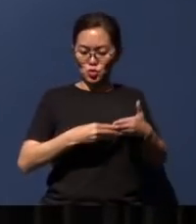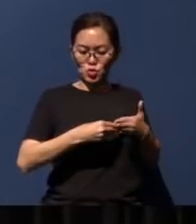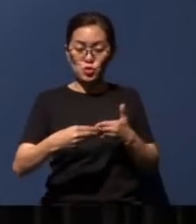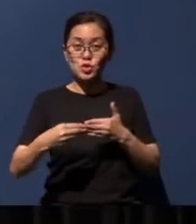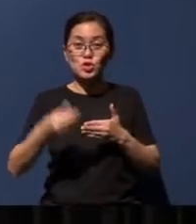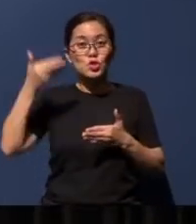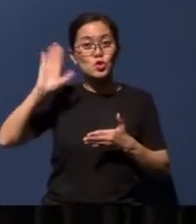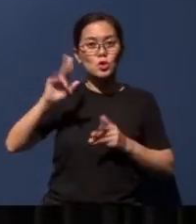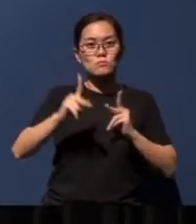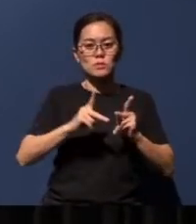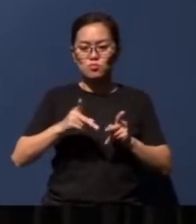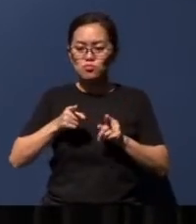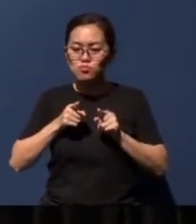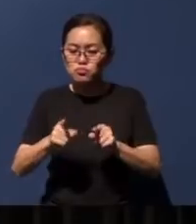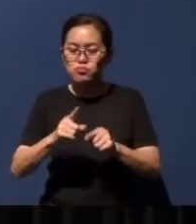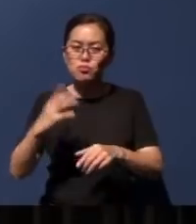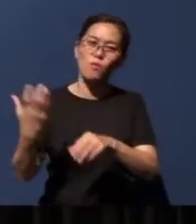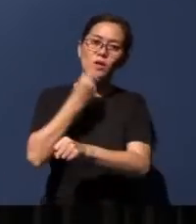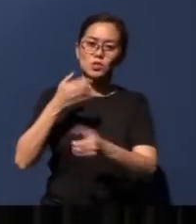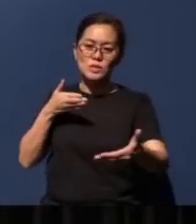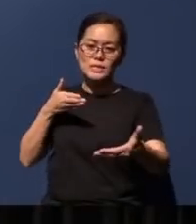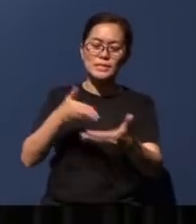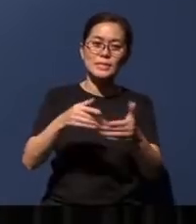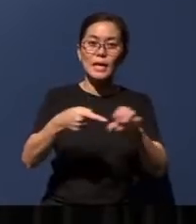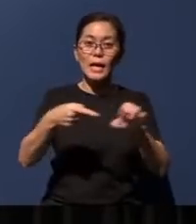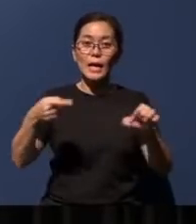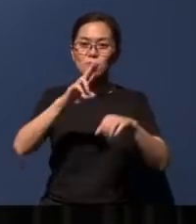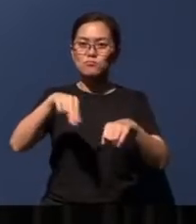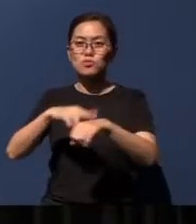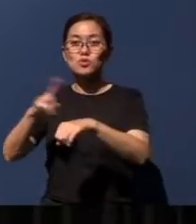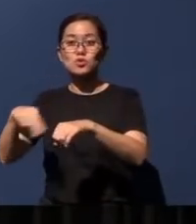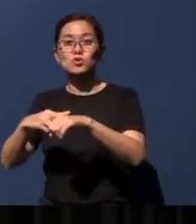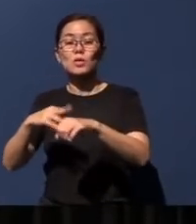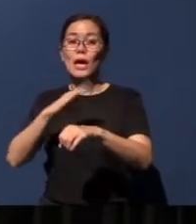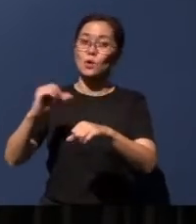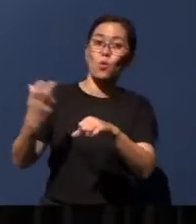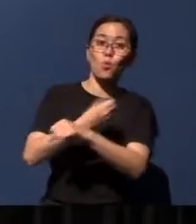against the enemy nations. And having won the battle, He will gather